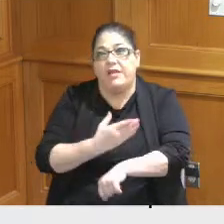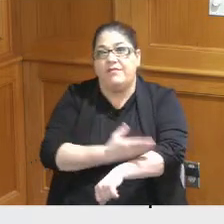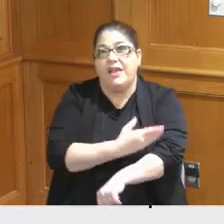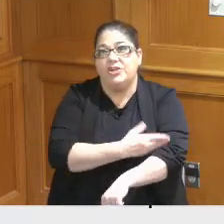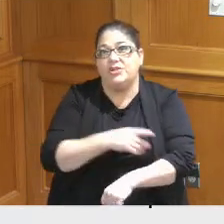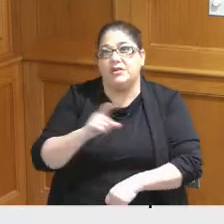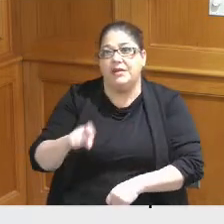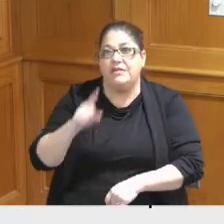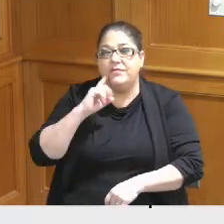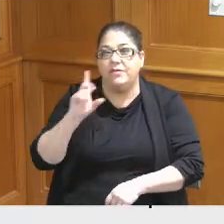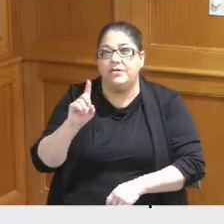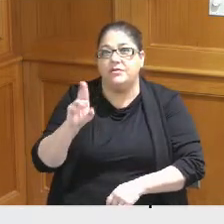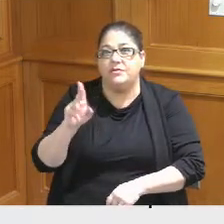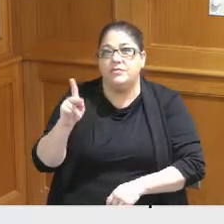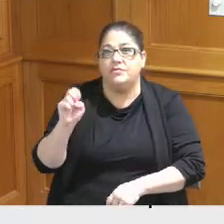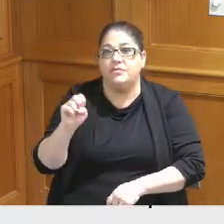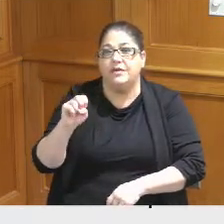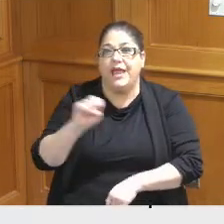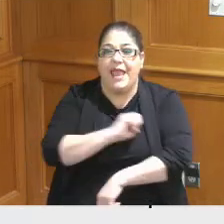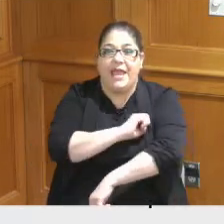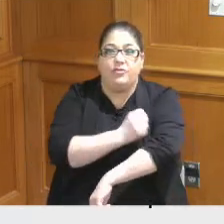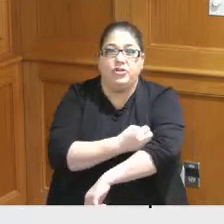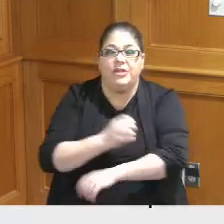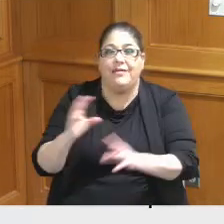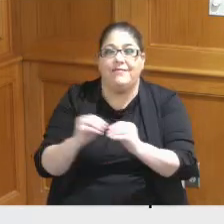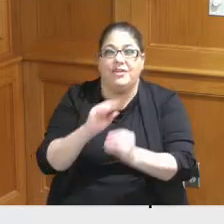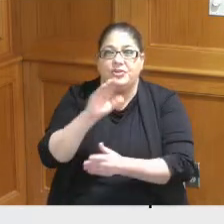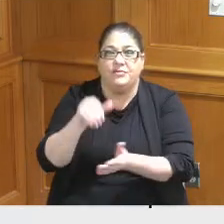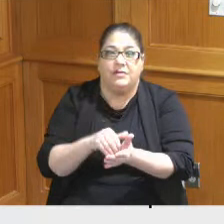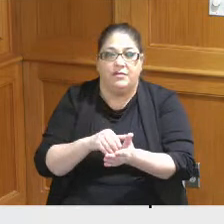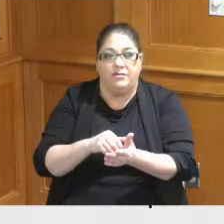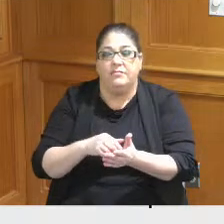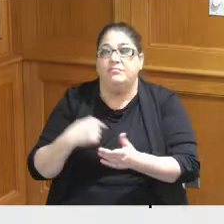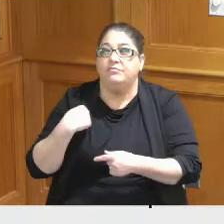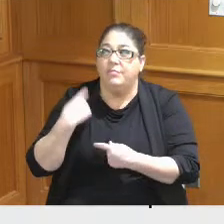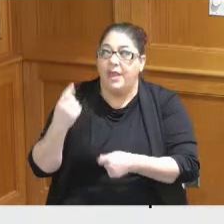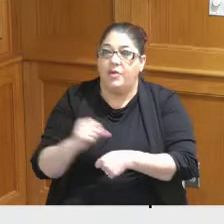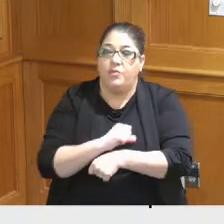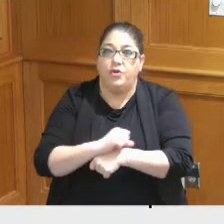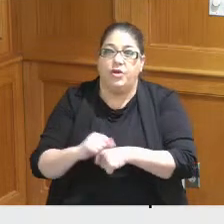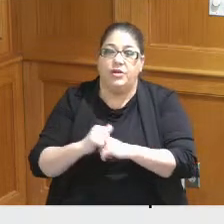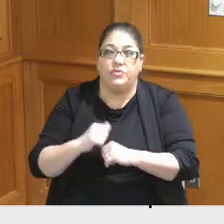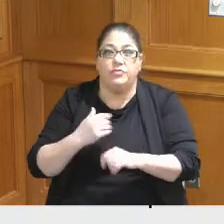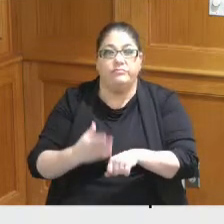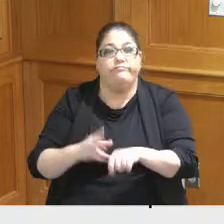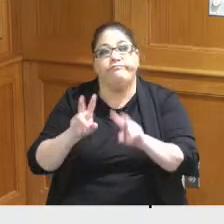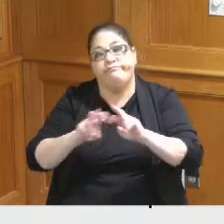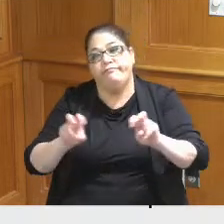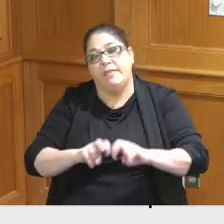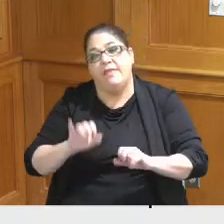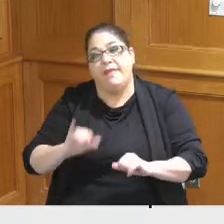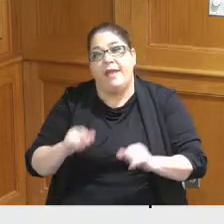Duke Energy Convention Center we've been working since that time to assess that plan working with